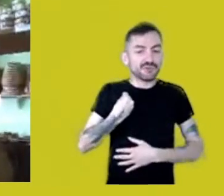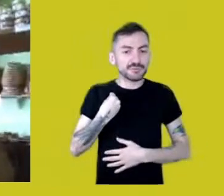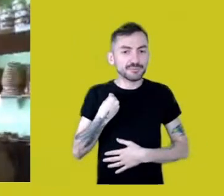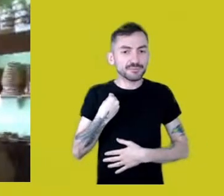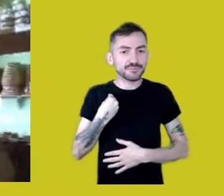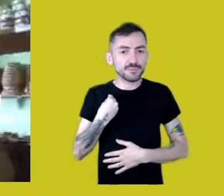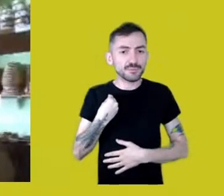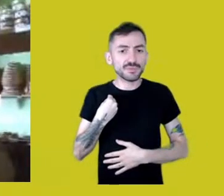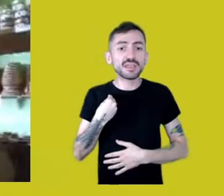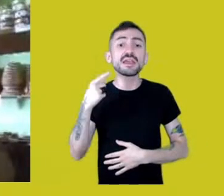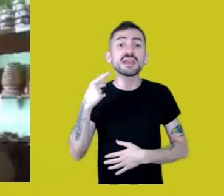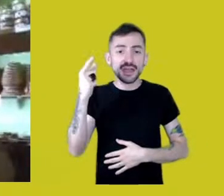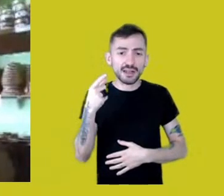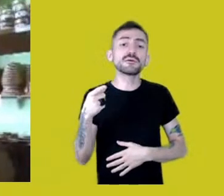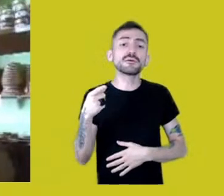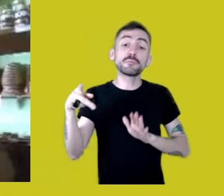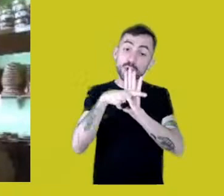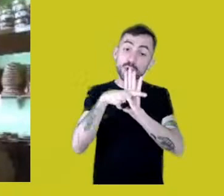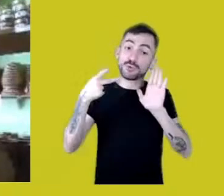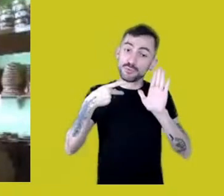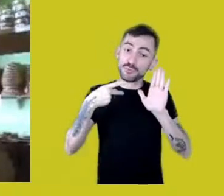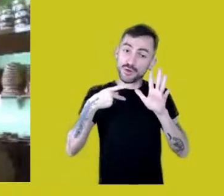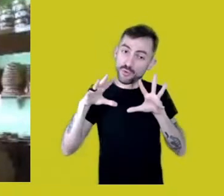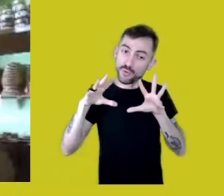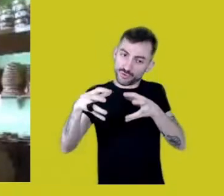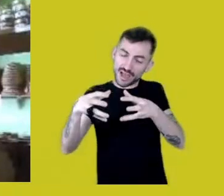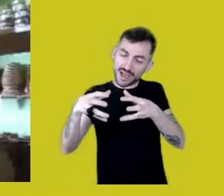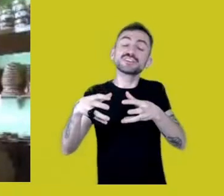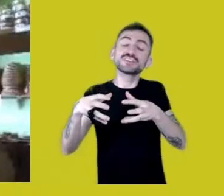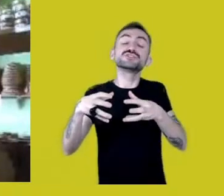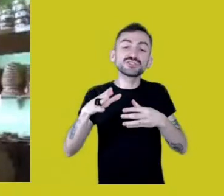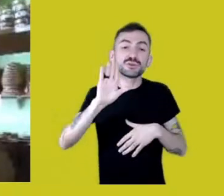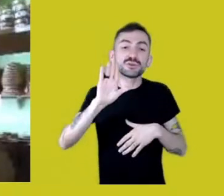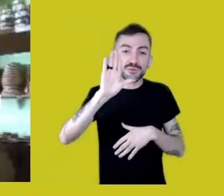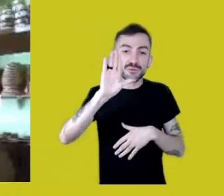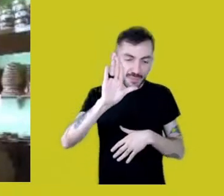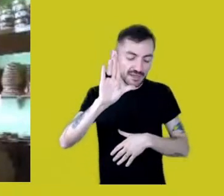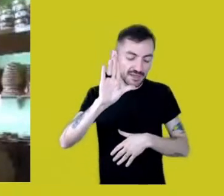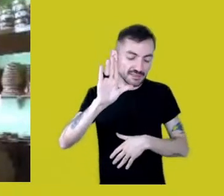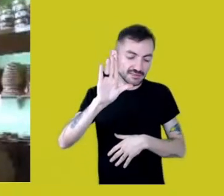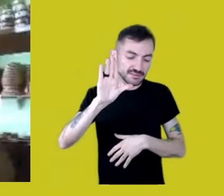is from my community, Nazaré, but the owner of the Diamante Negro ox